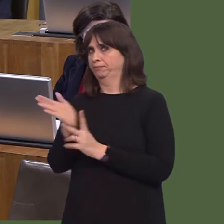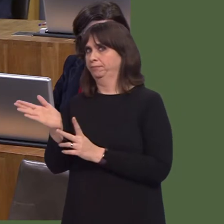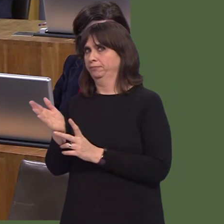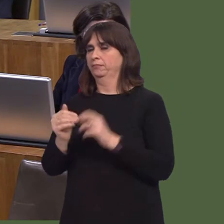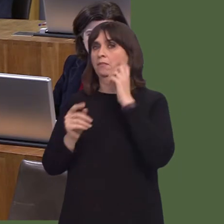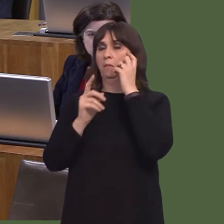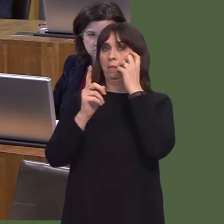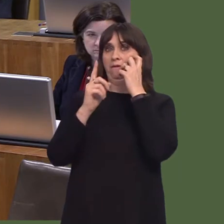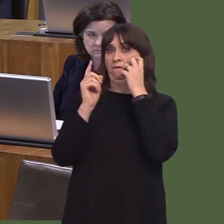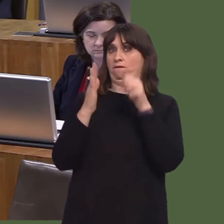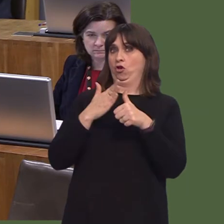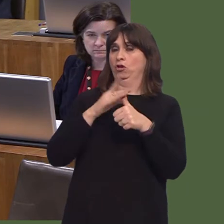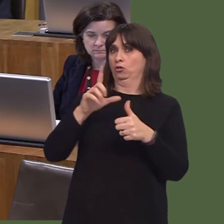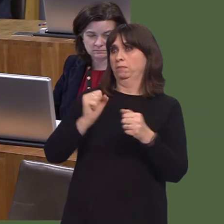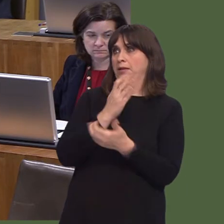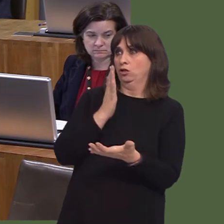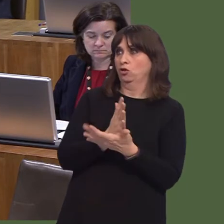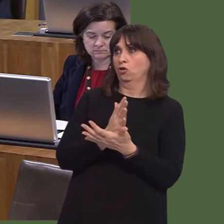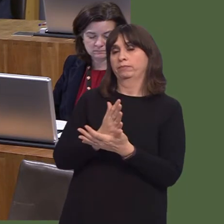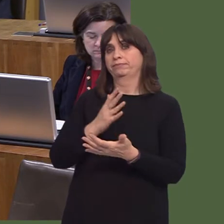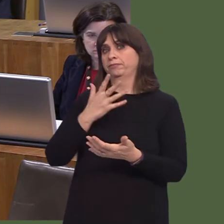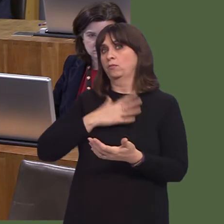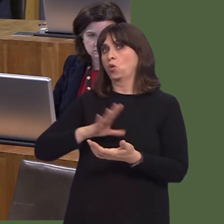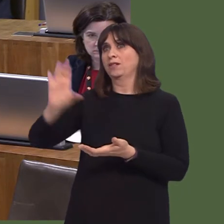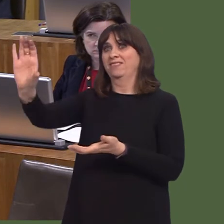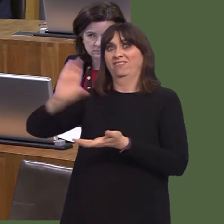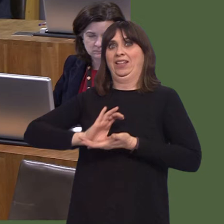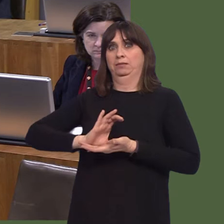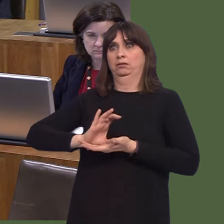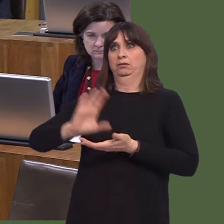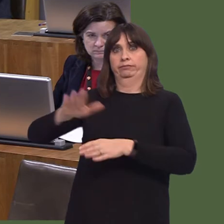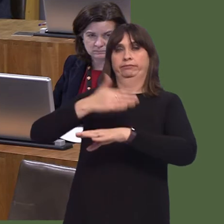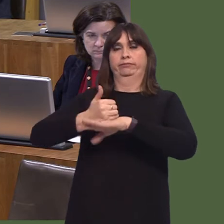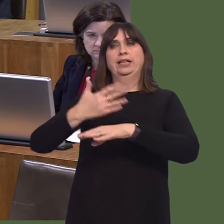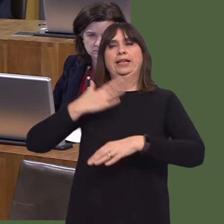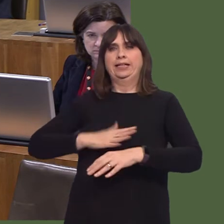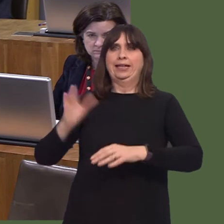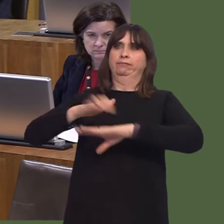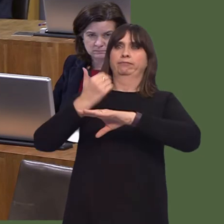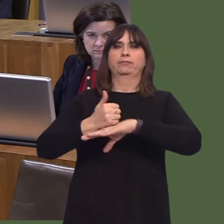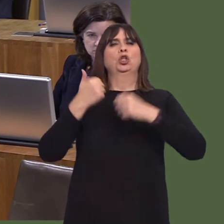What lessons have you learned, and can you give any assurance that premises that were previously in scope will now be included in any successor scheme?